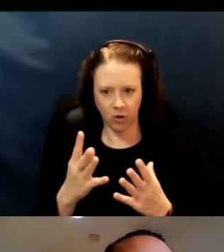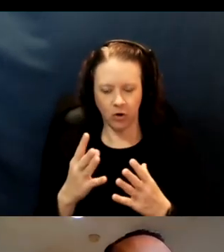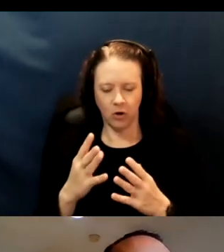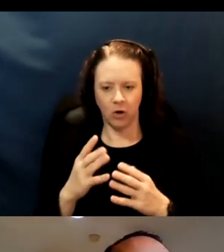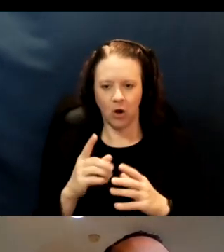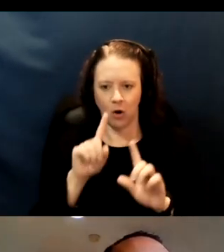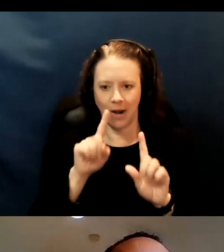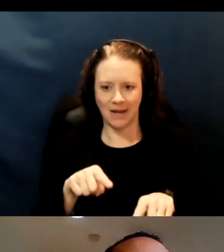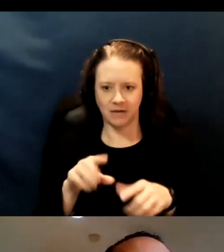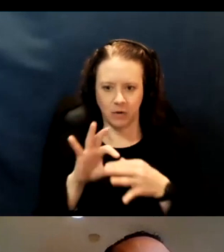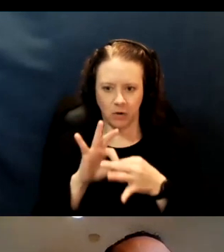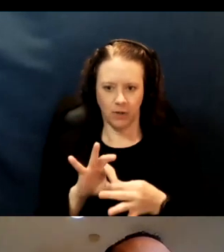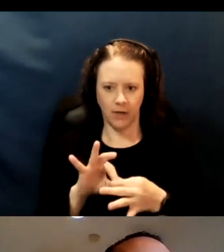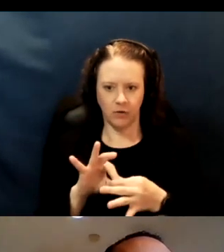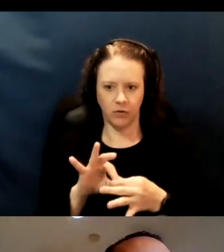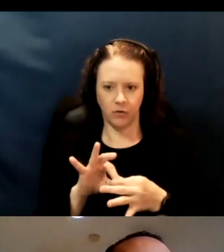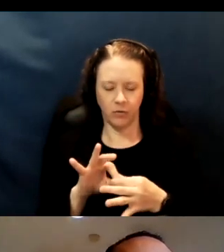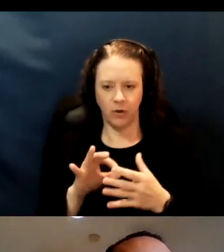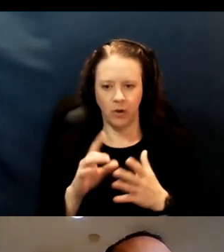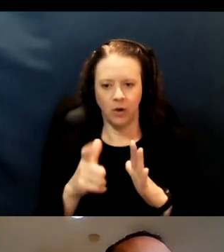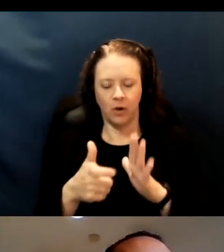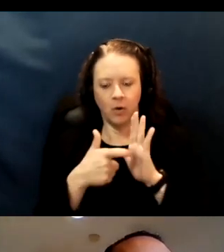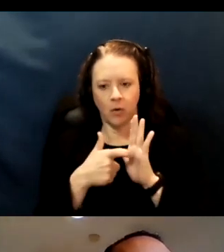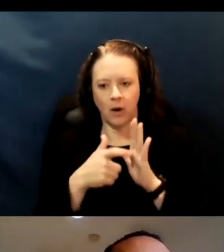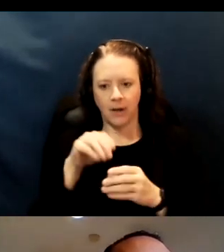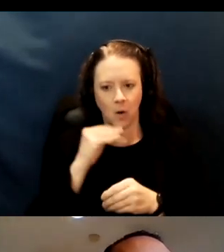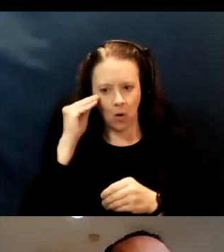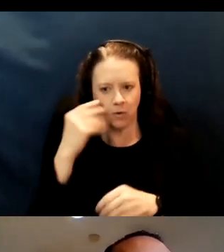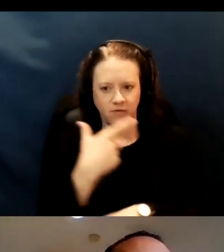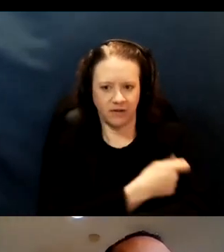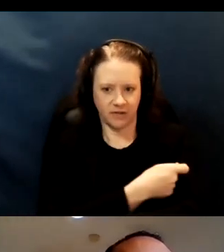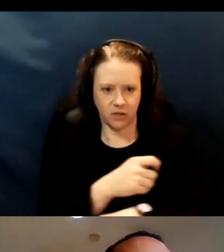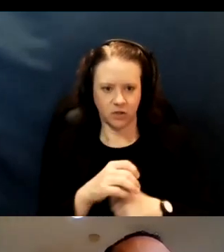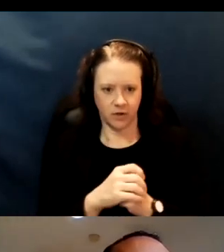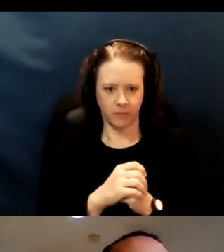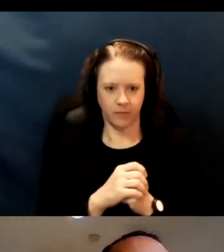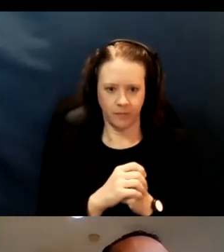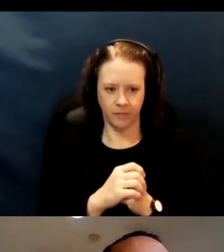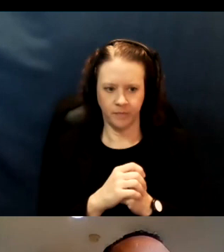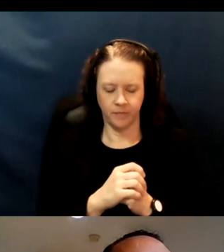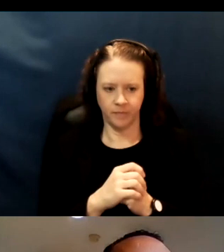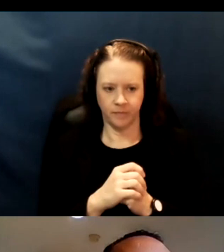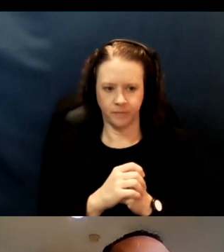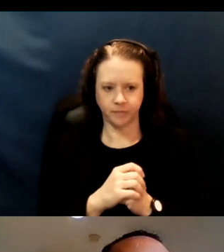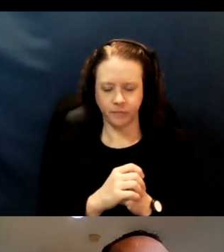related to requiring in-home vaccination, or specialized transport.